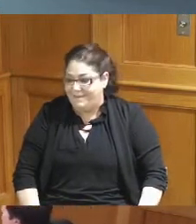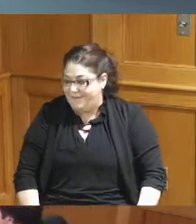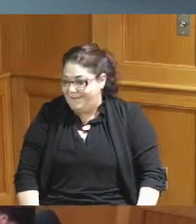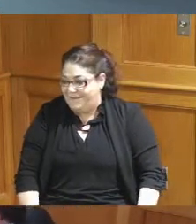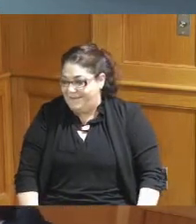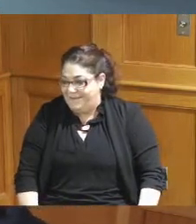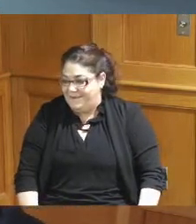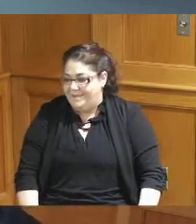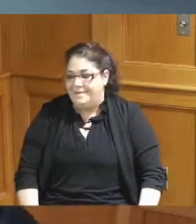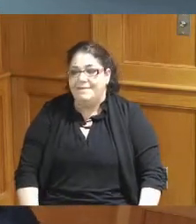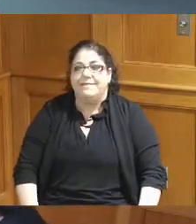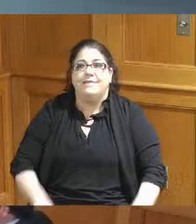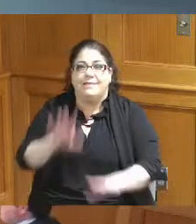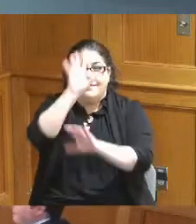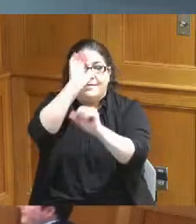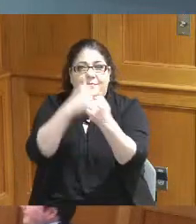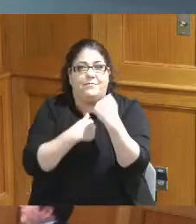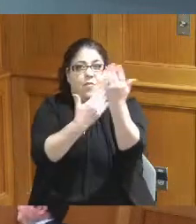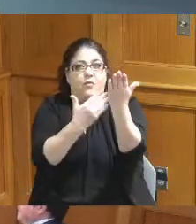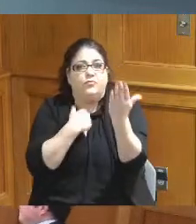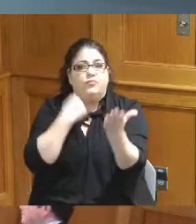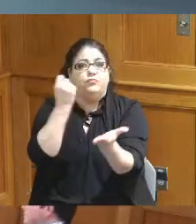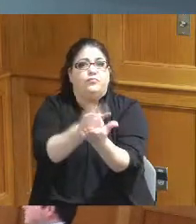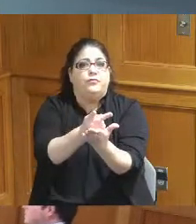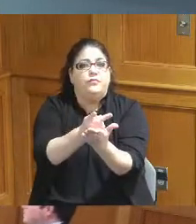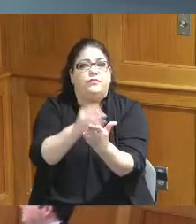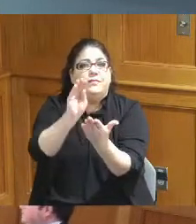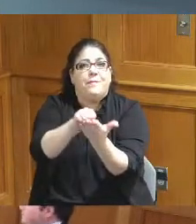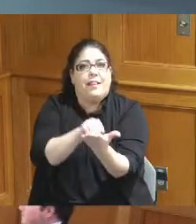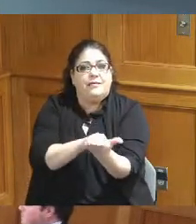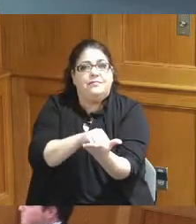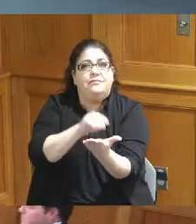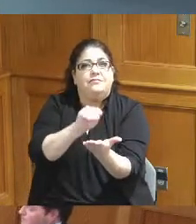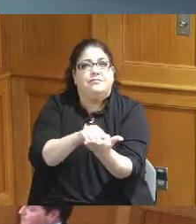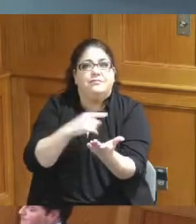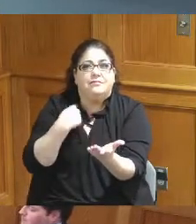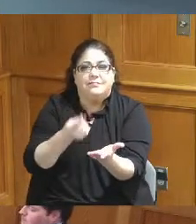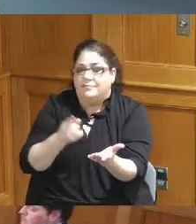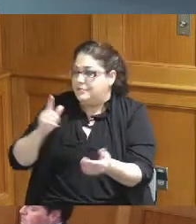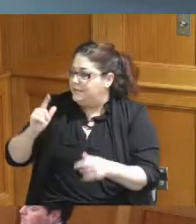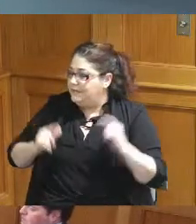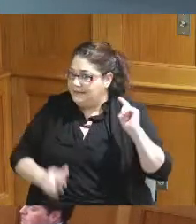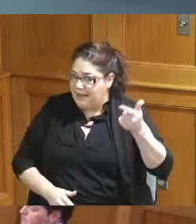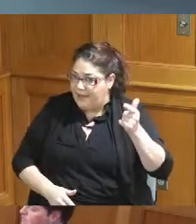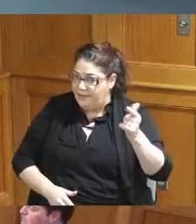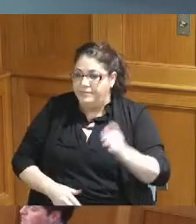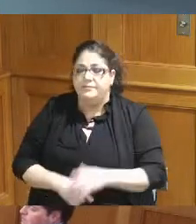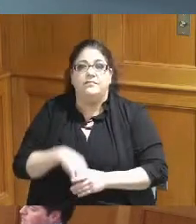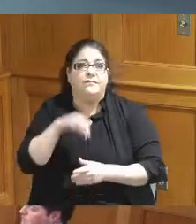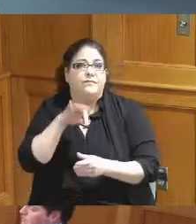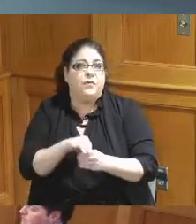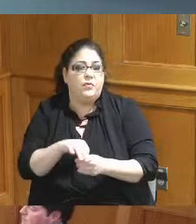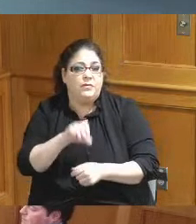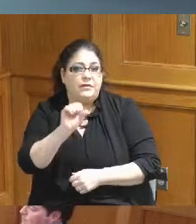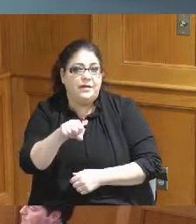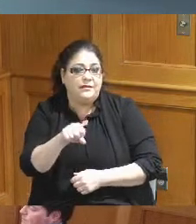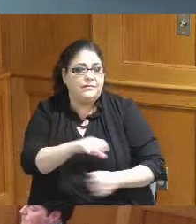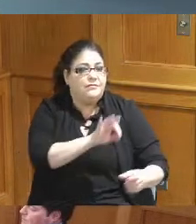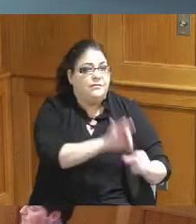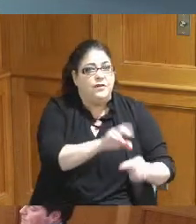I make a motion to approve the minutes second Commissioner Reece yes Commissioner Driehaus